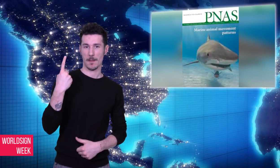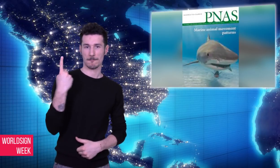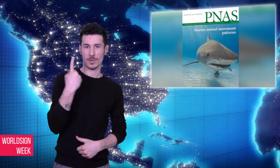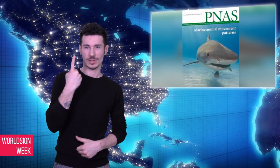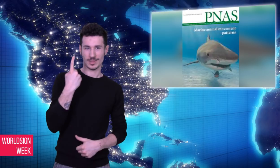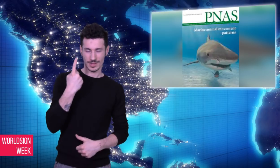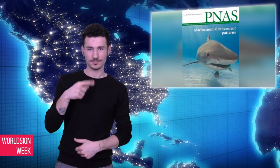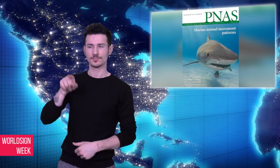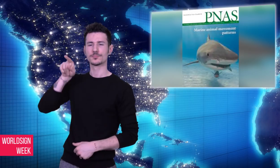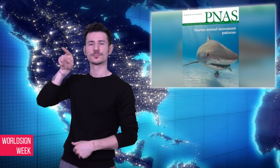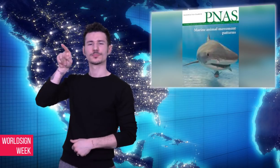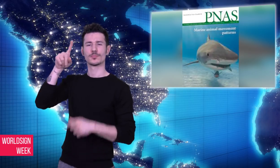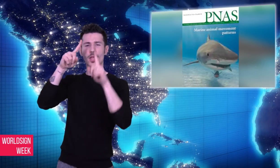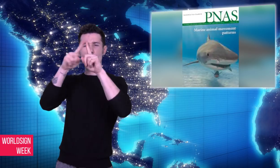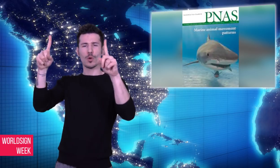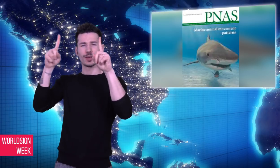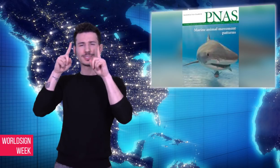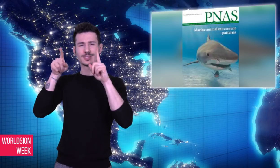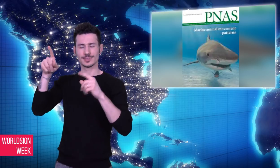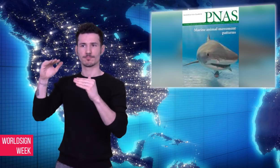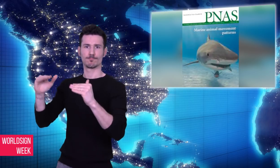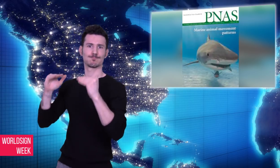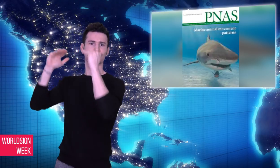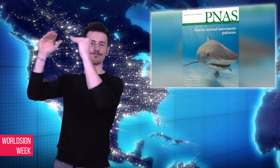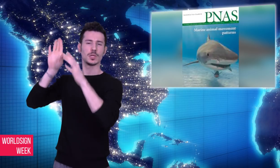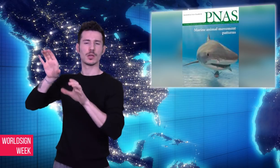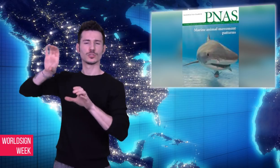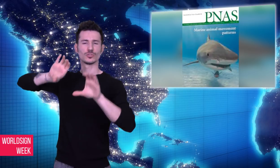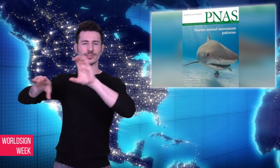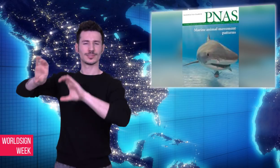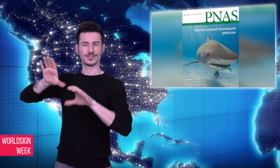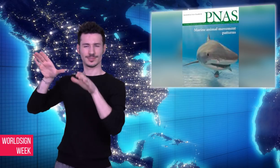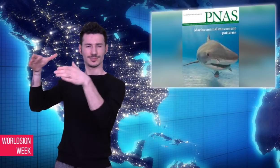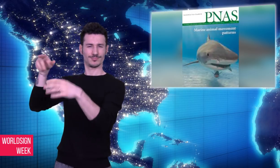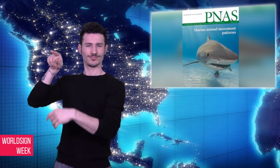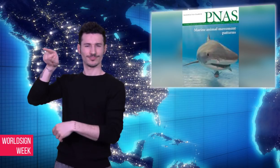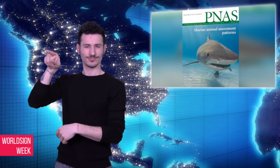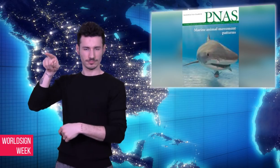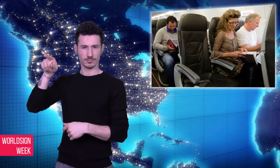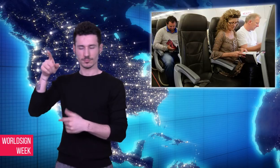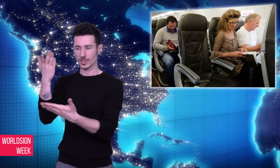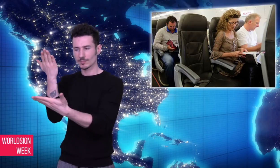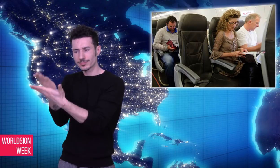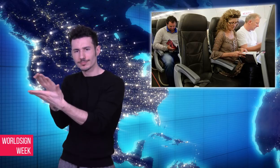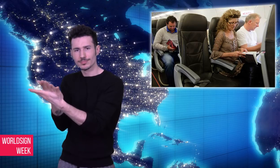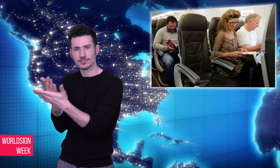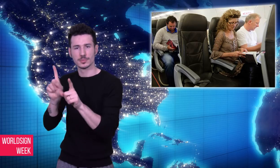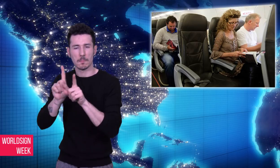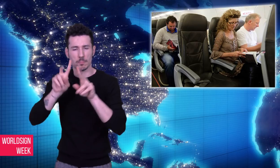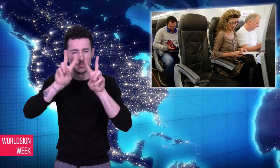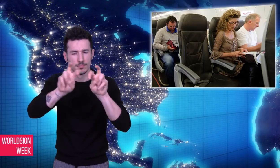Proceedings of the National Academy of